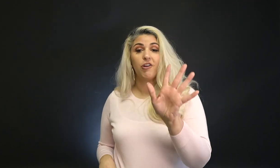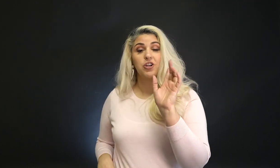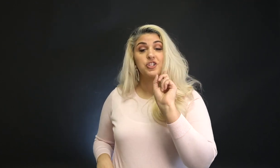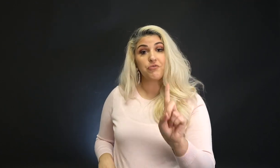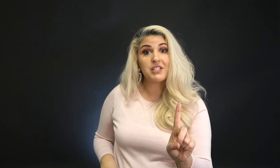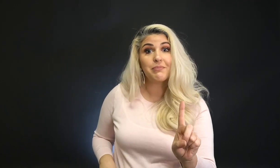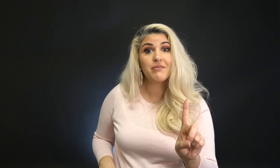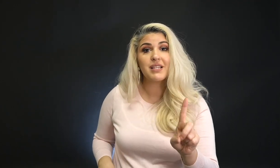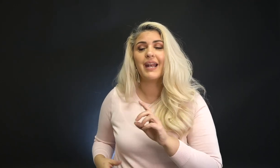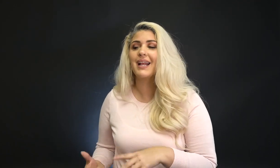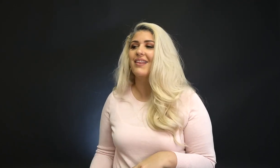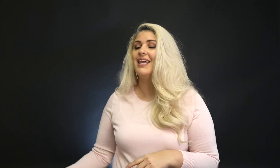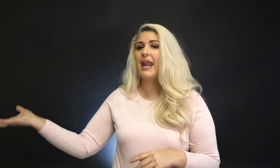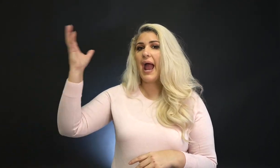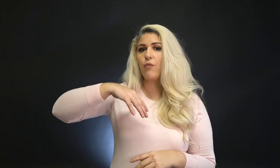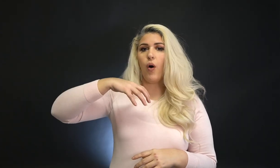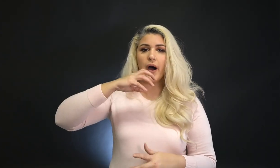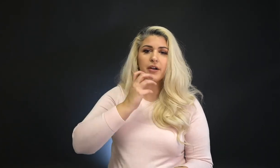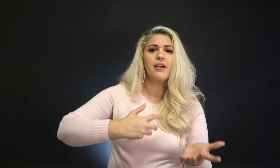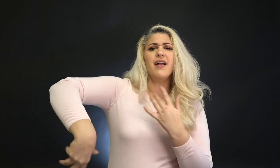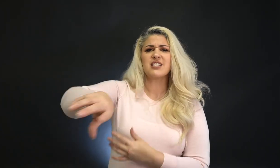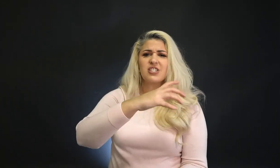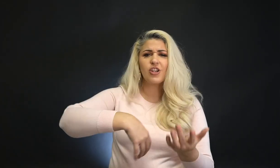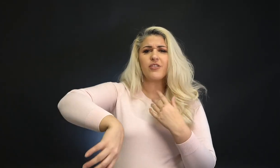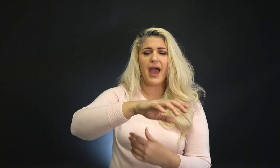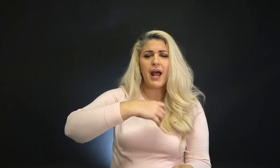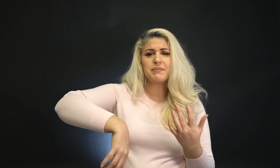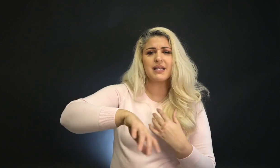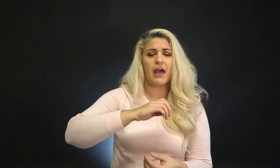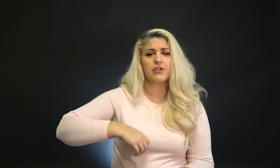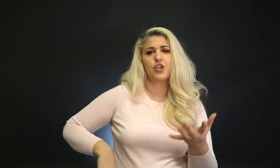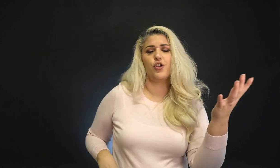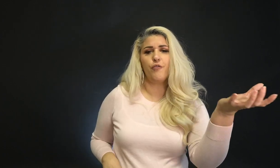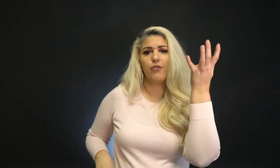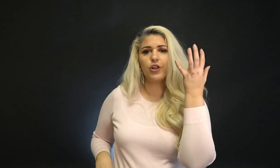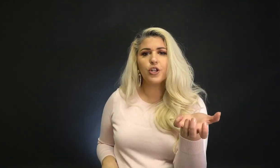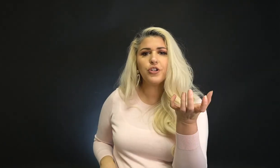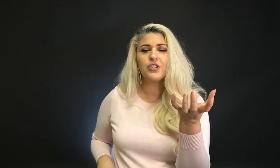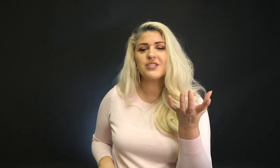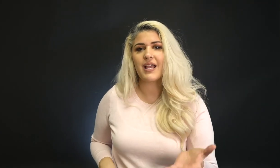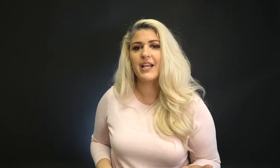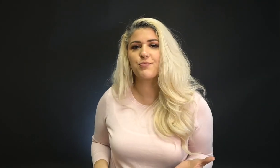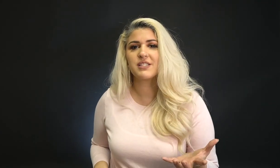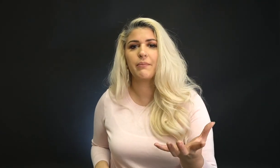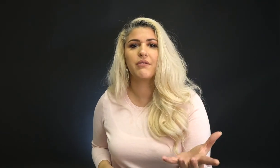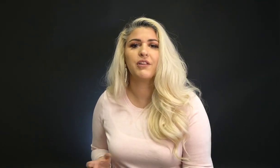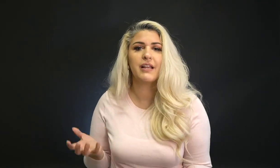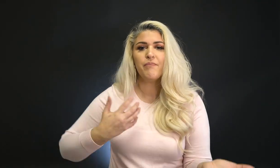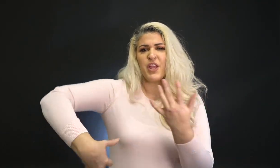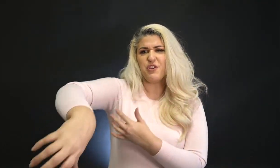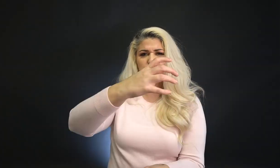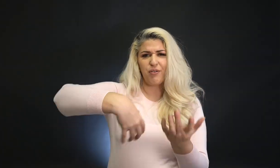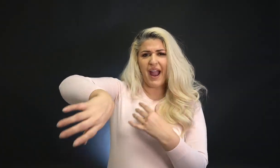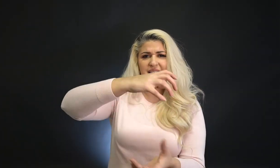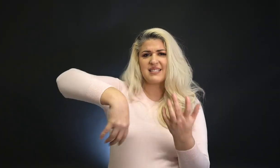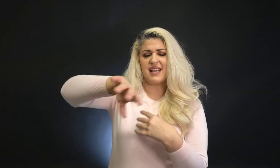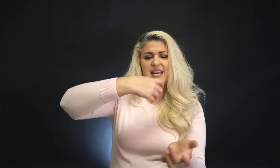first, receptive signing, then add water, stir that up together. So you've learned the signs receptively, you practiced it.